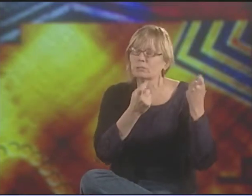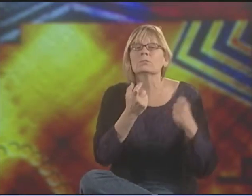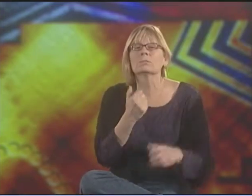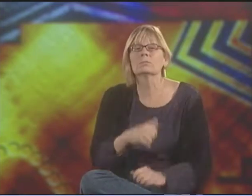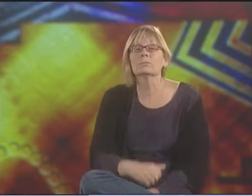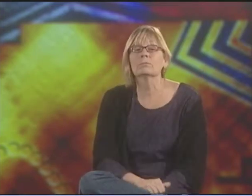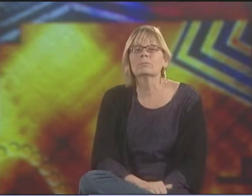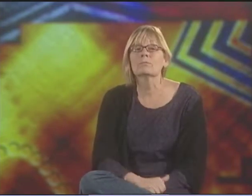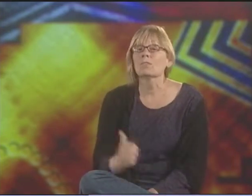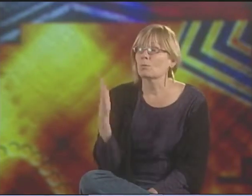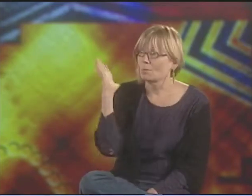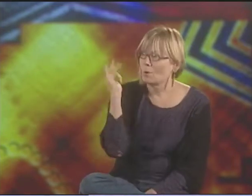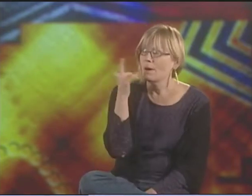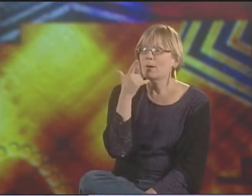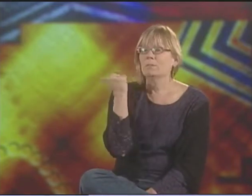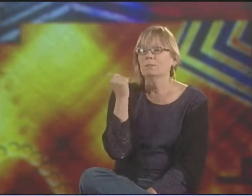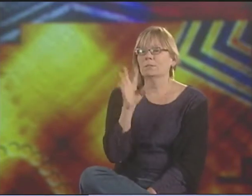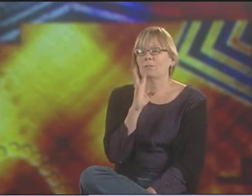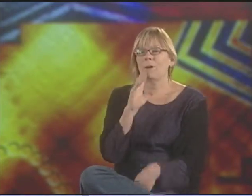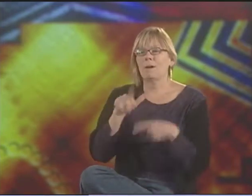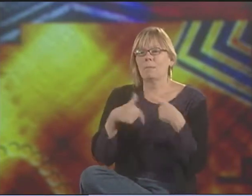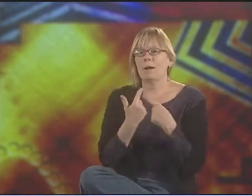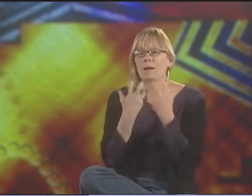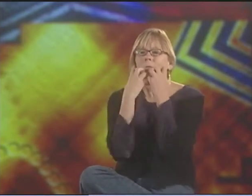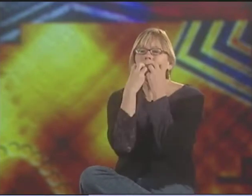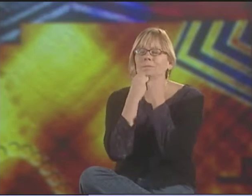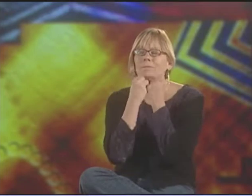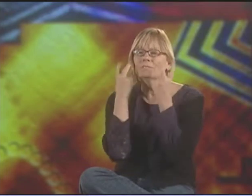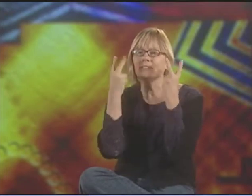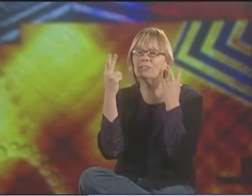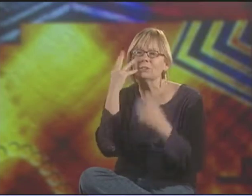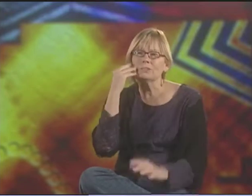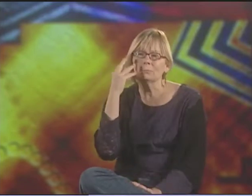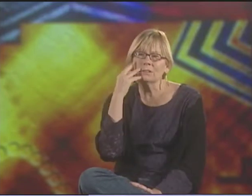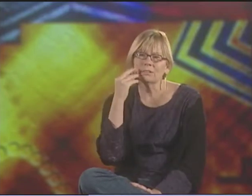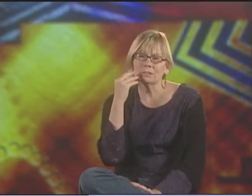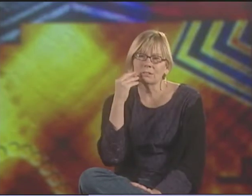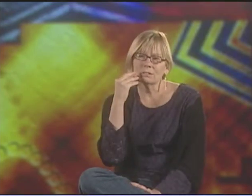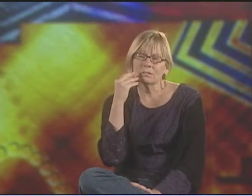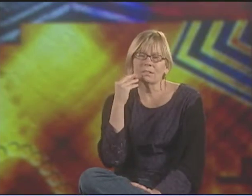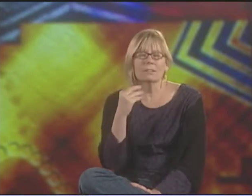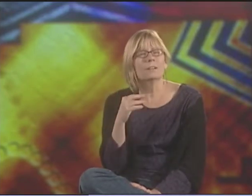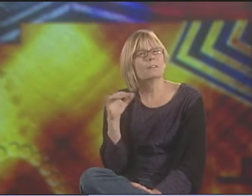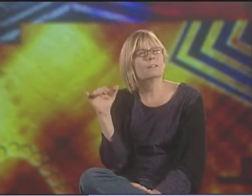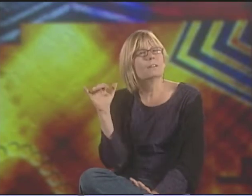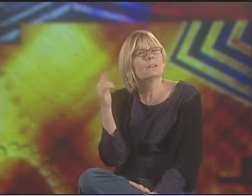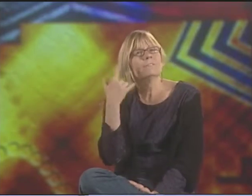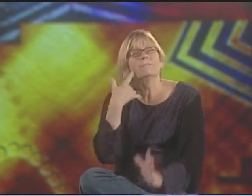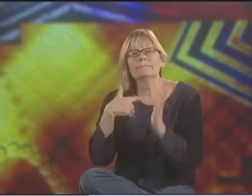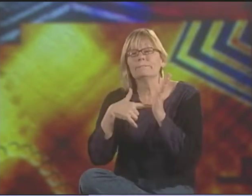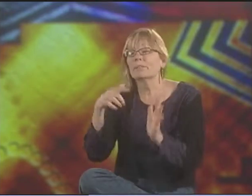BUT YOU CAN UPON FURTHER ANALYSIS SEE THAT IT IS CELEBRATION. YOU CAN SEE THEY'RE TALKING ABOUT THE VISUAL EXPERIENCE